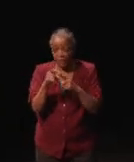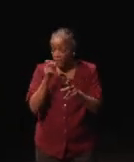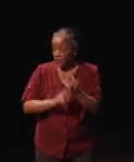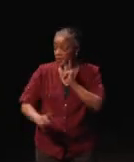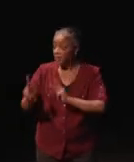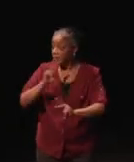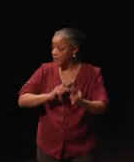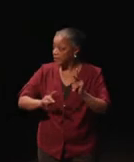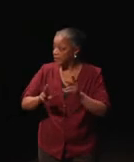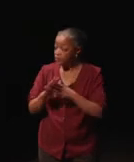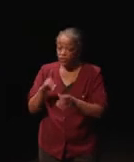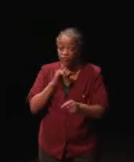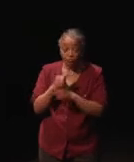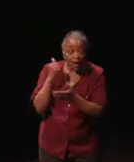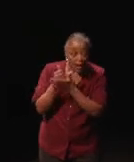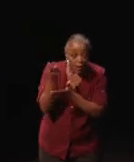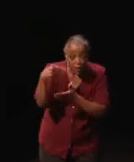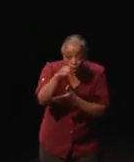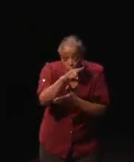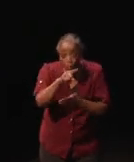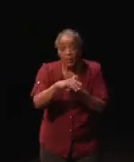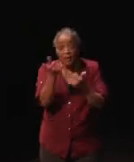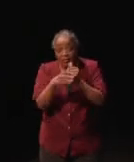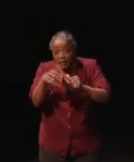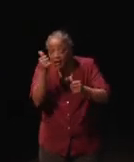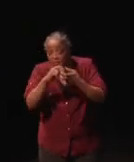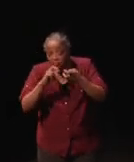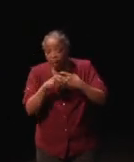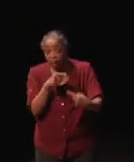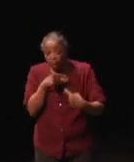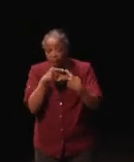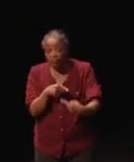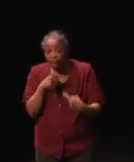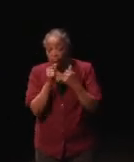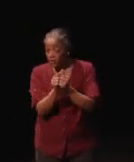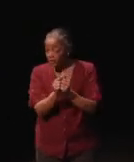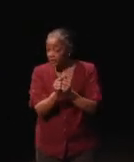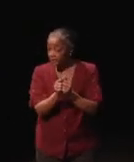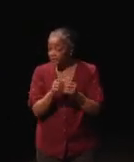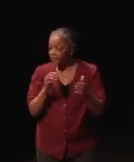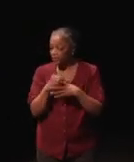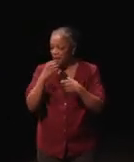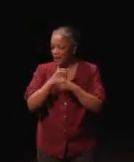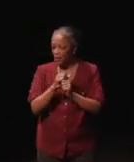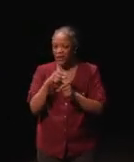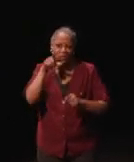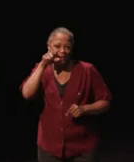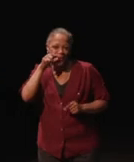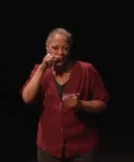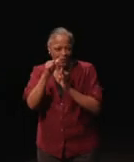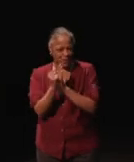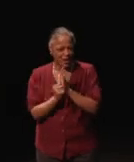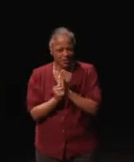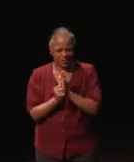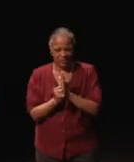Like does this actually help you? Is there anything else you're having problems with? So, I created a Twitter account because that was an easy way.